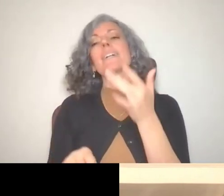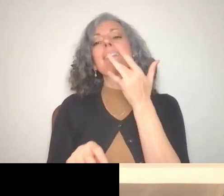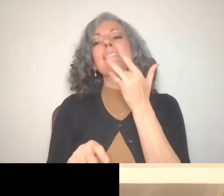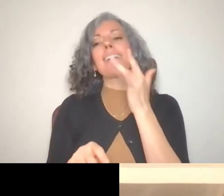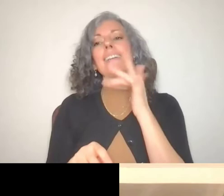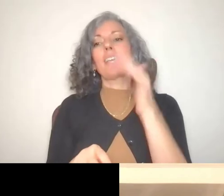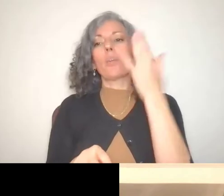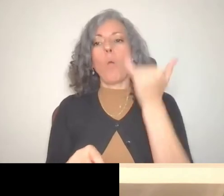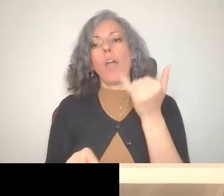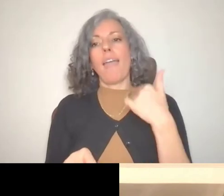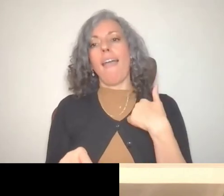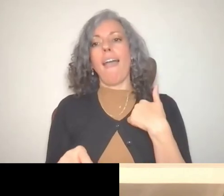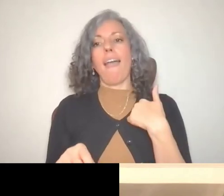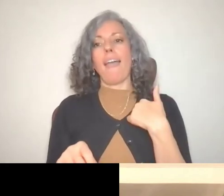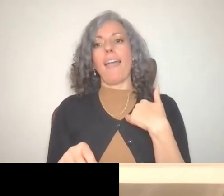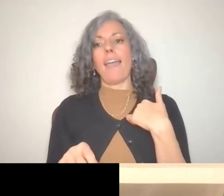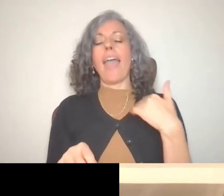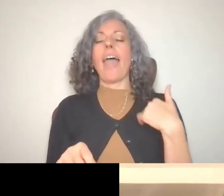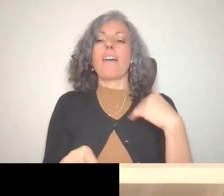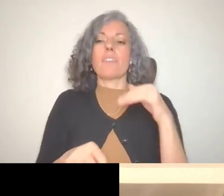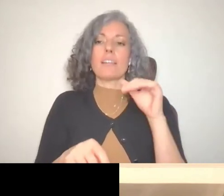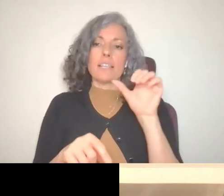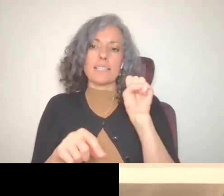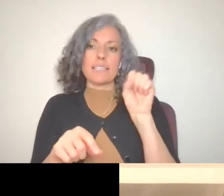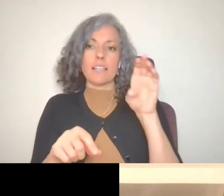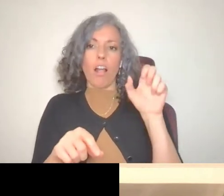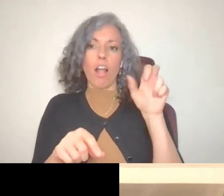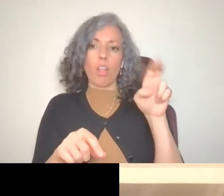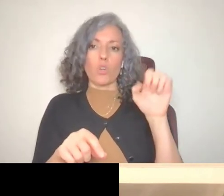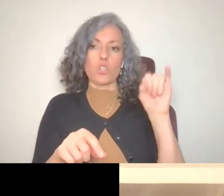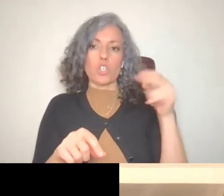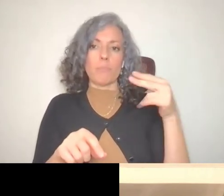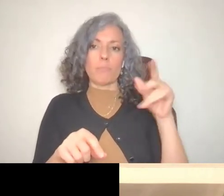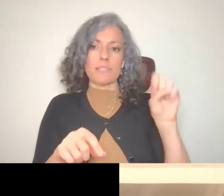come across scholarships that may help cover my schooling.